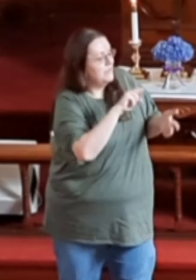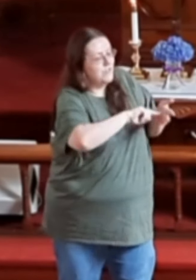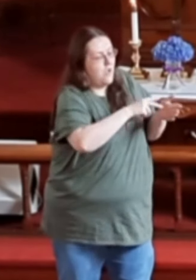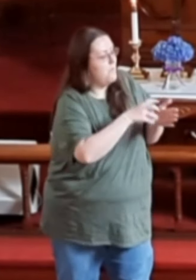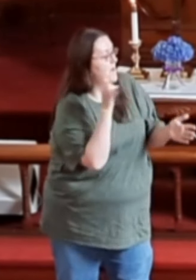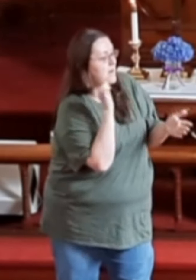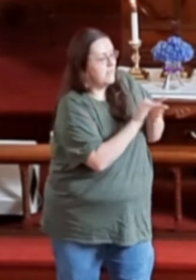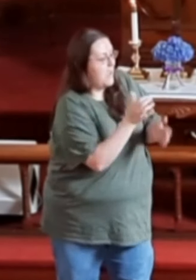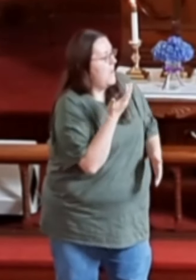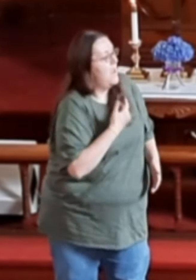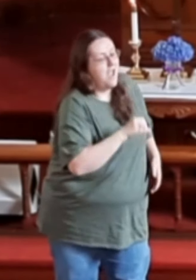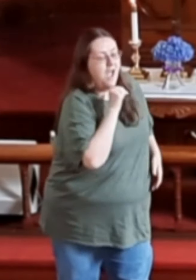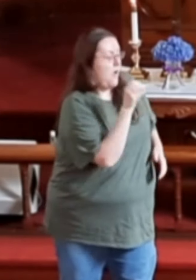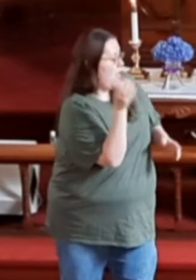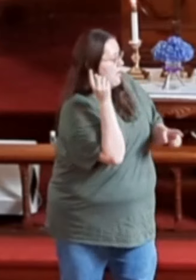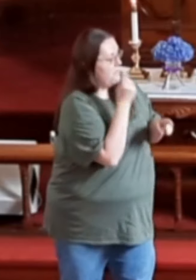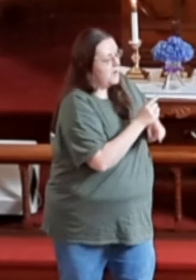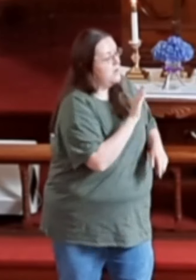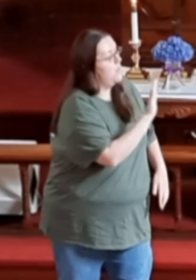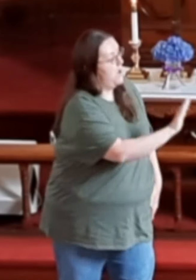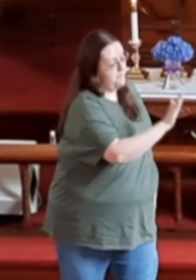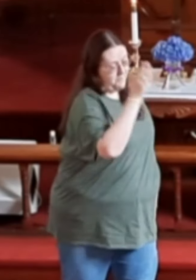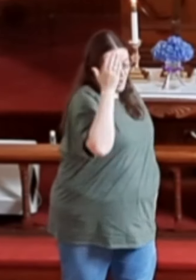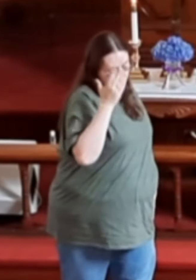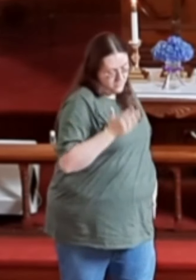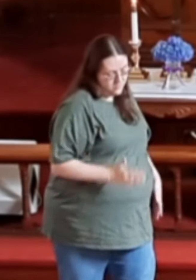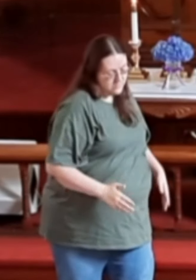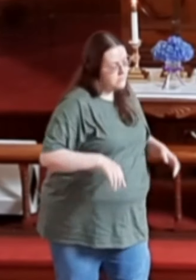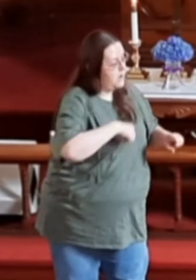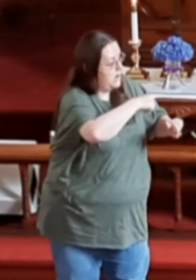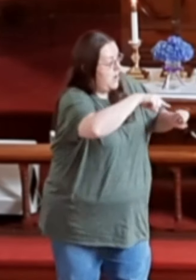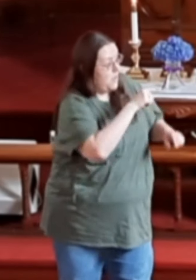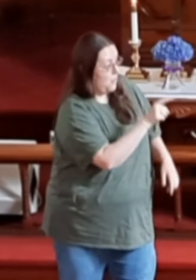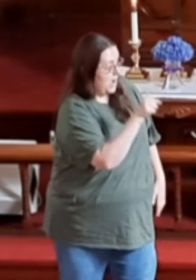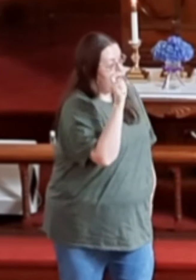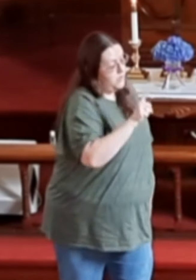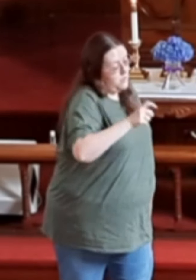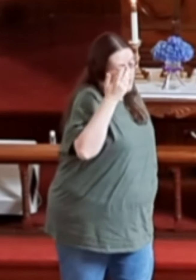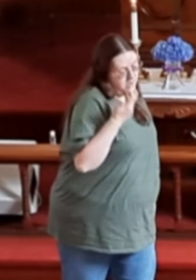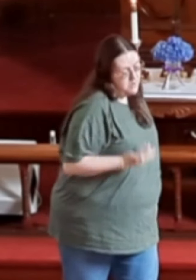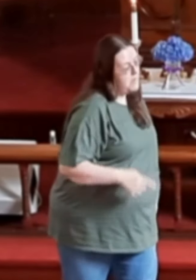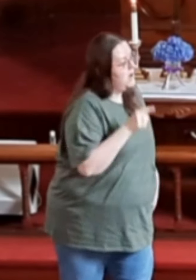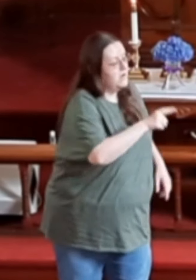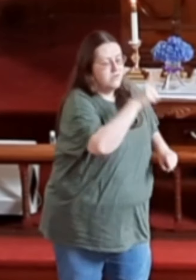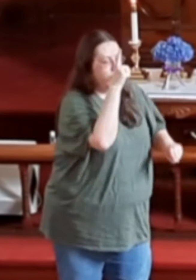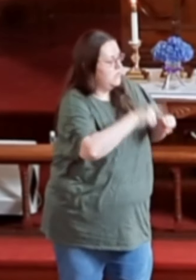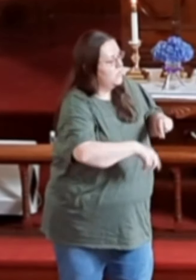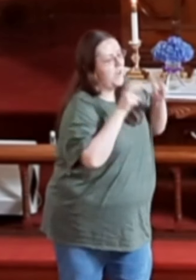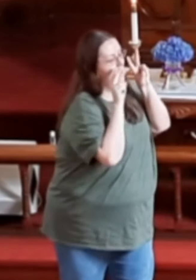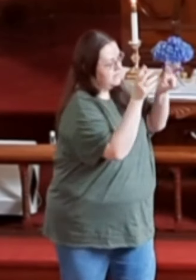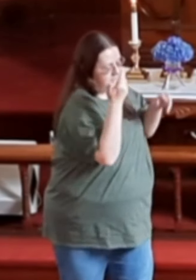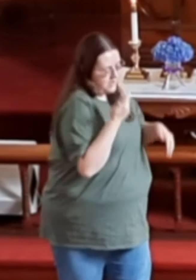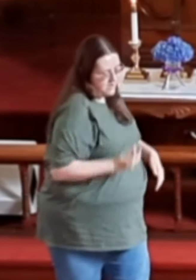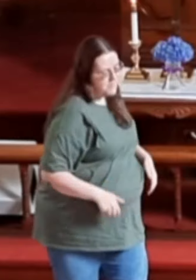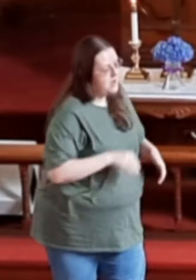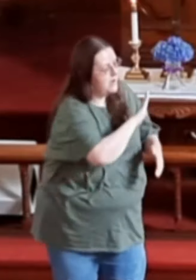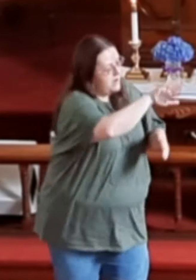It don't mean that I won't be right by your side When you need me and you can't see me